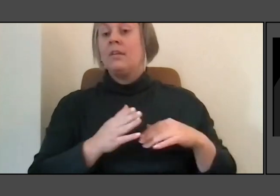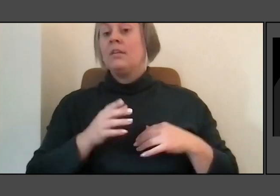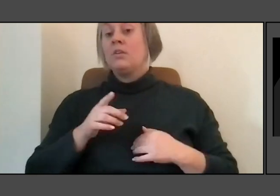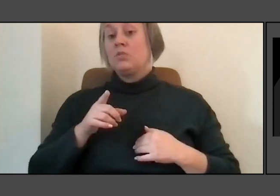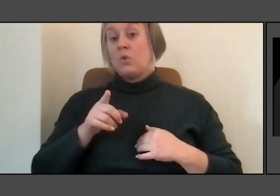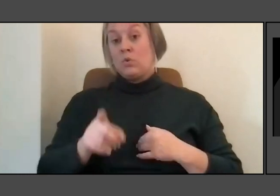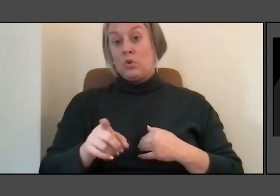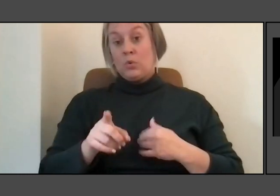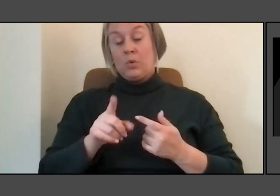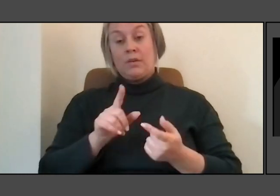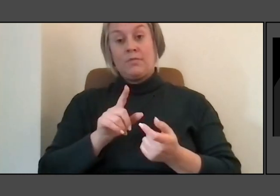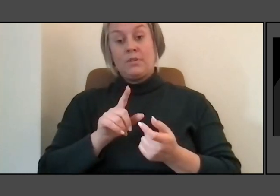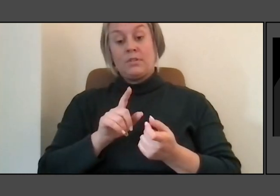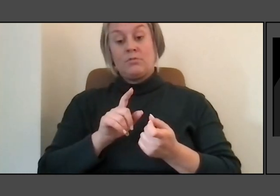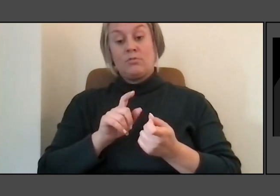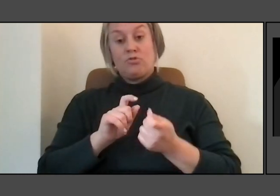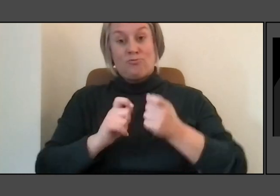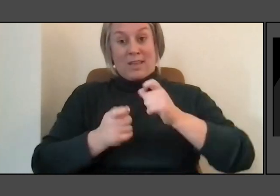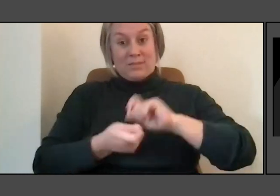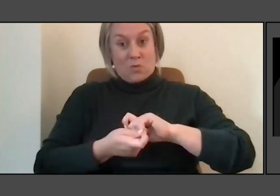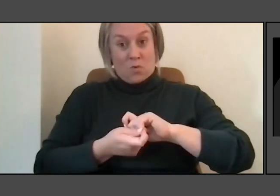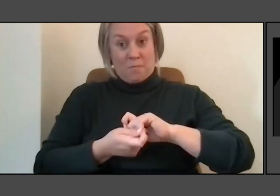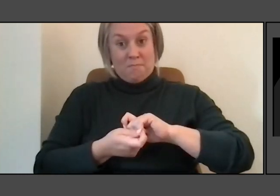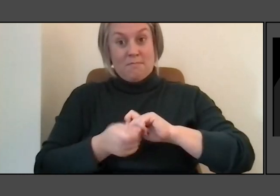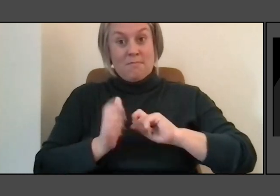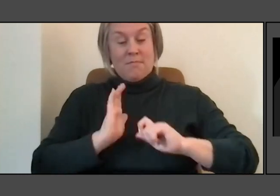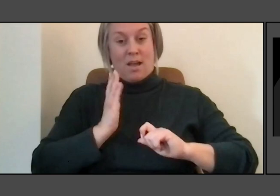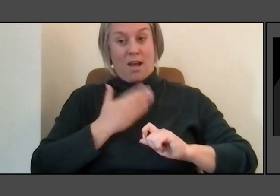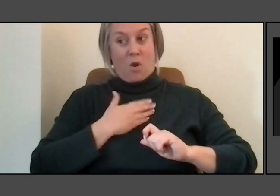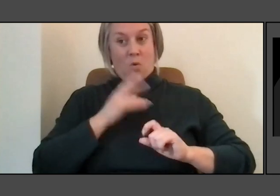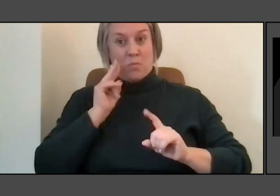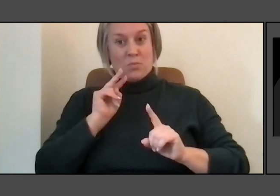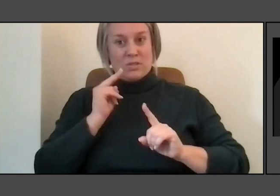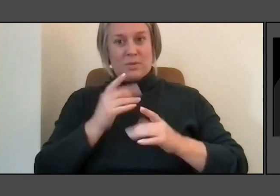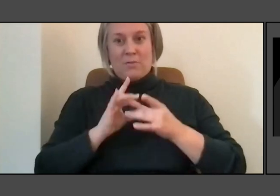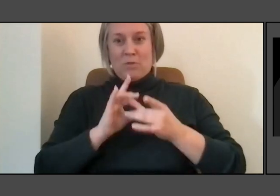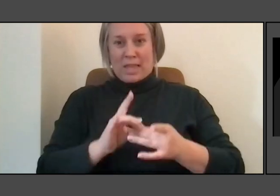that we even think about monuments and and memorials, and here I'm